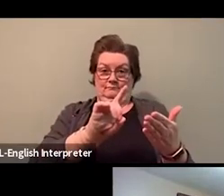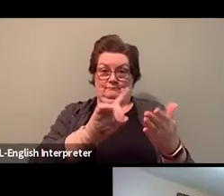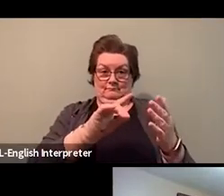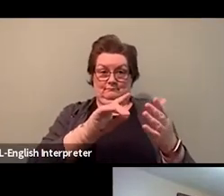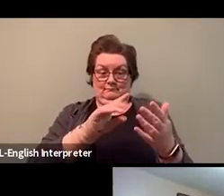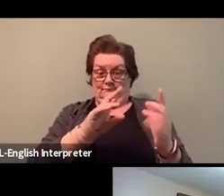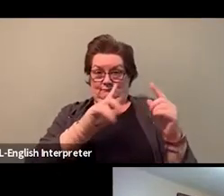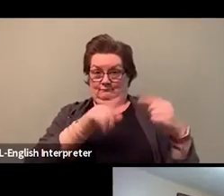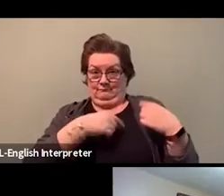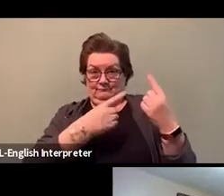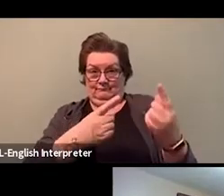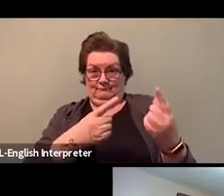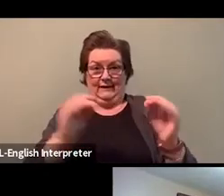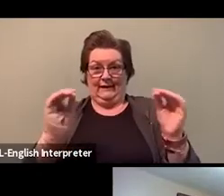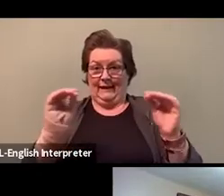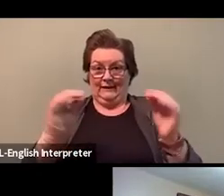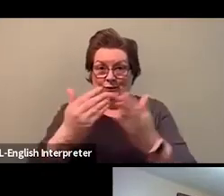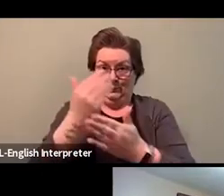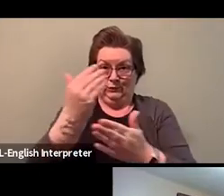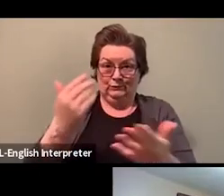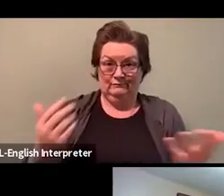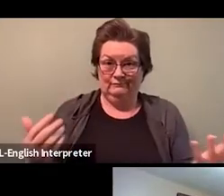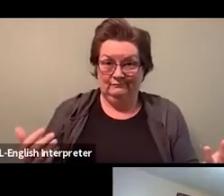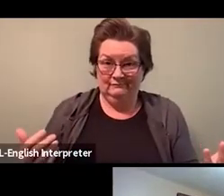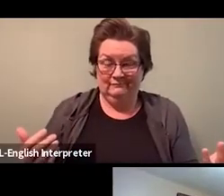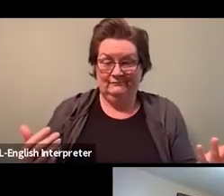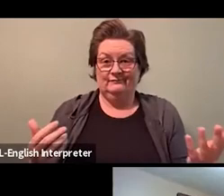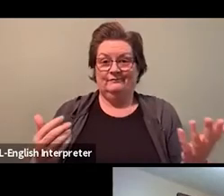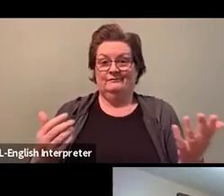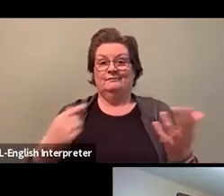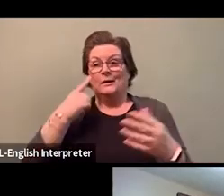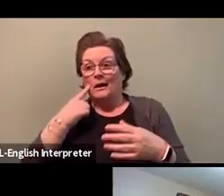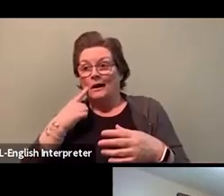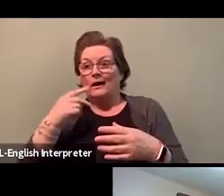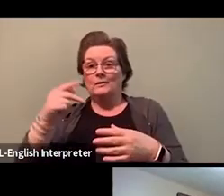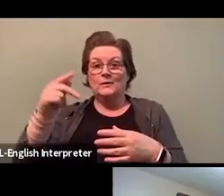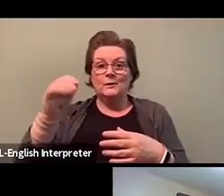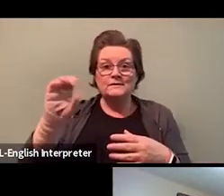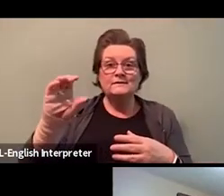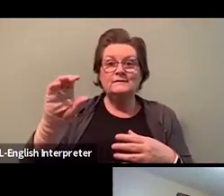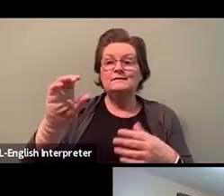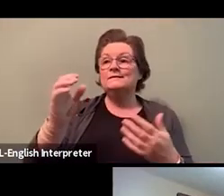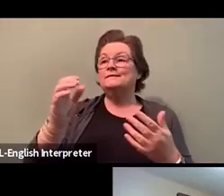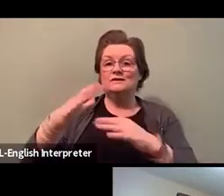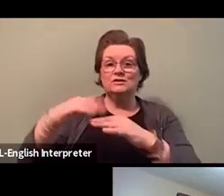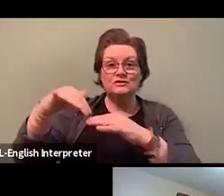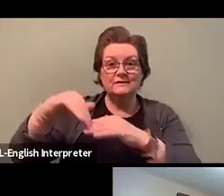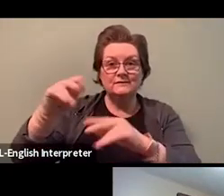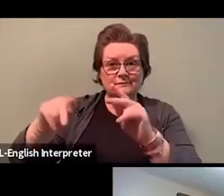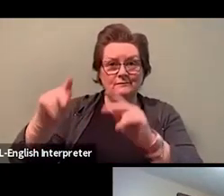And racism is not new to black, indigenous and people of color communities. And in this movement, at this time,